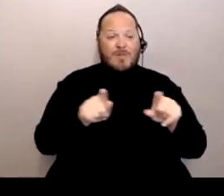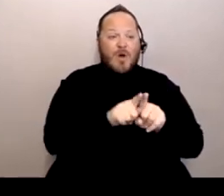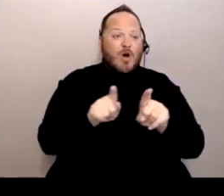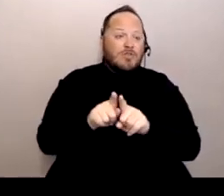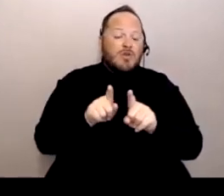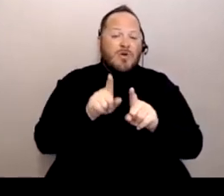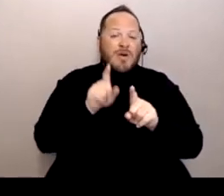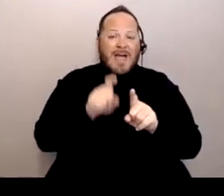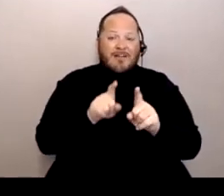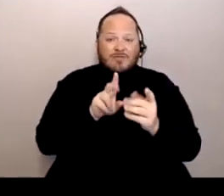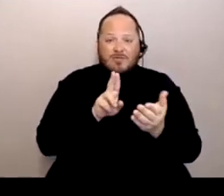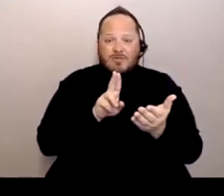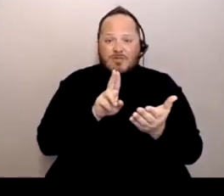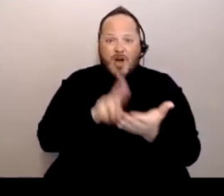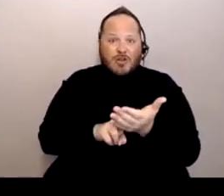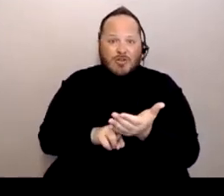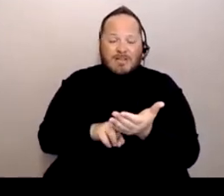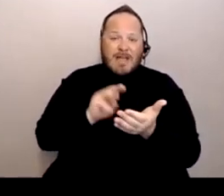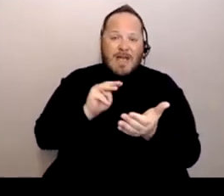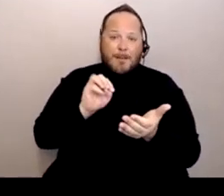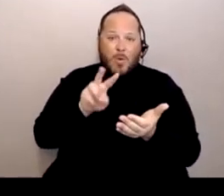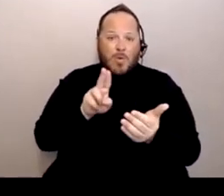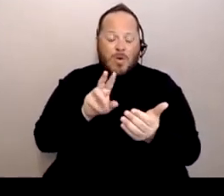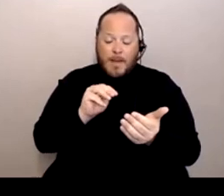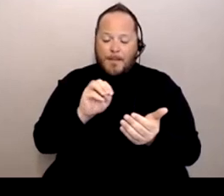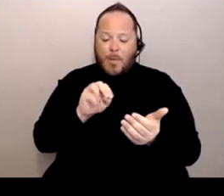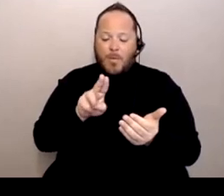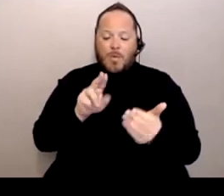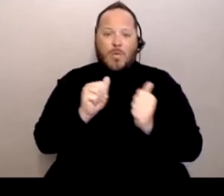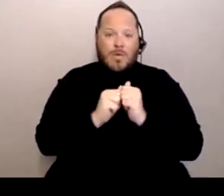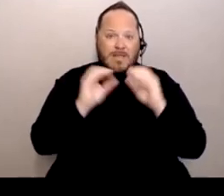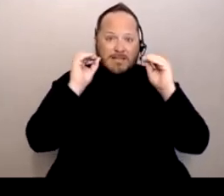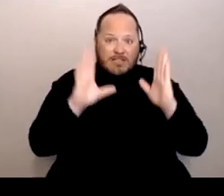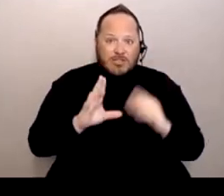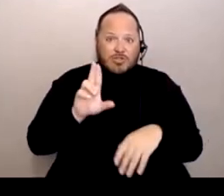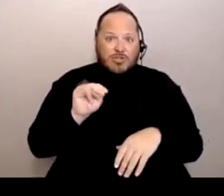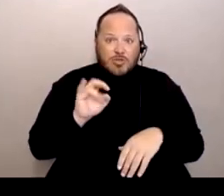what the MOU say with your teacher unions and also with other unions,